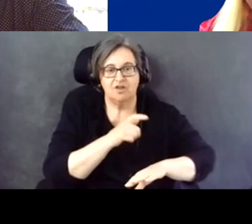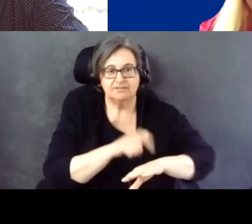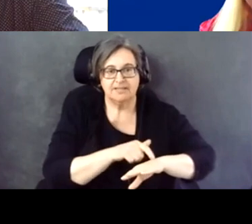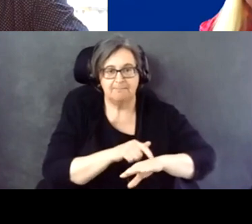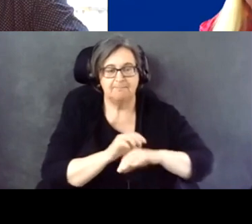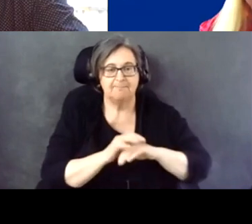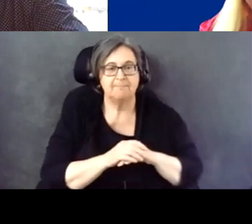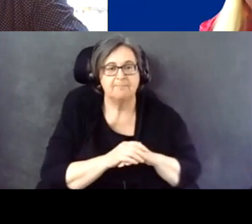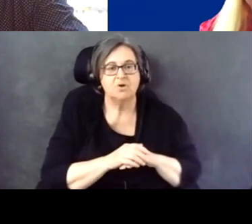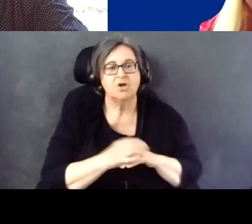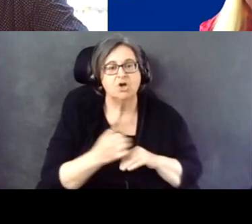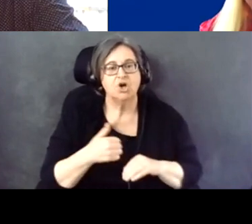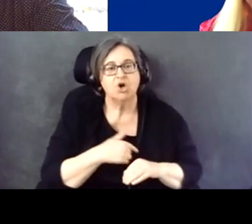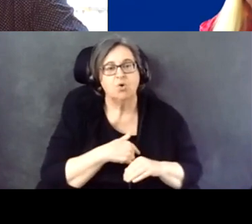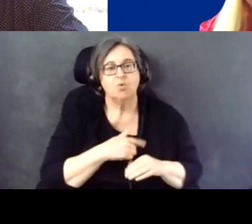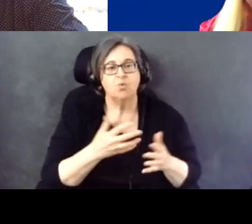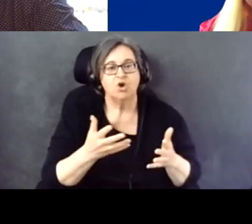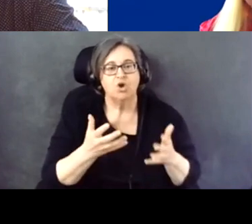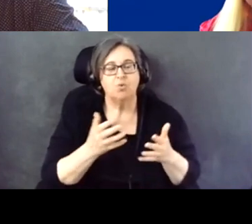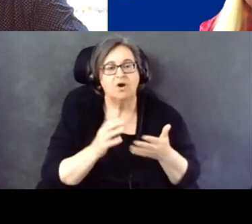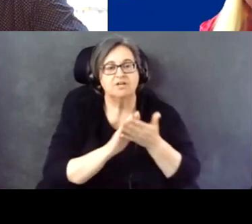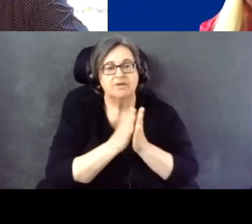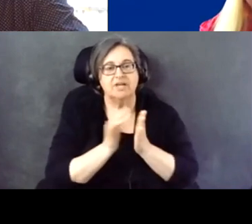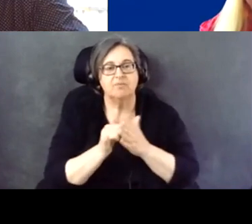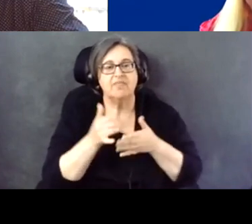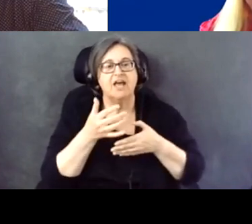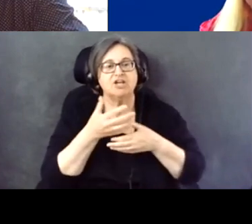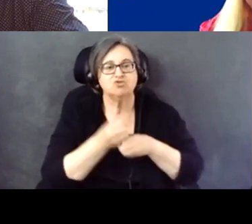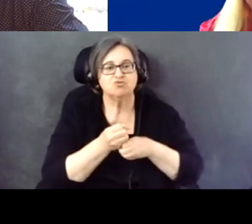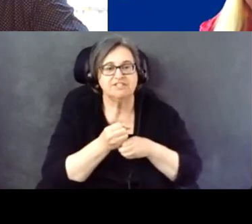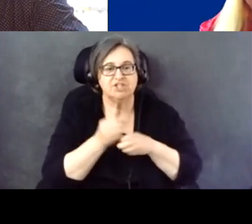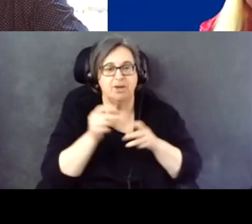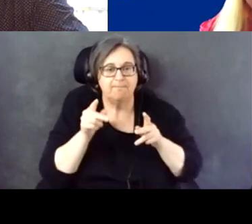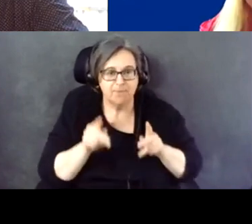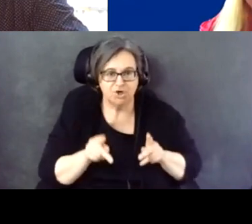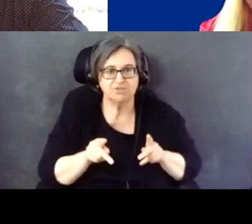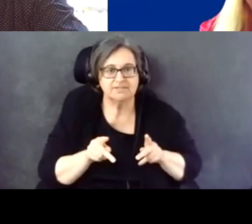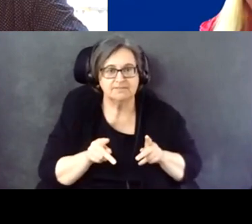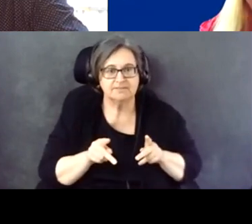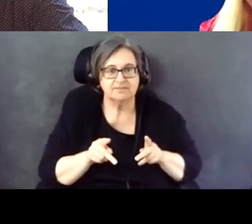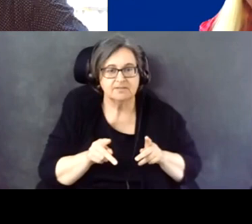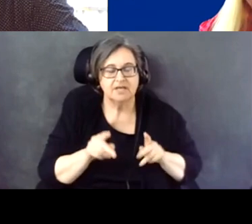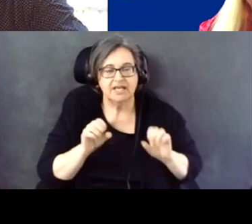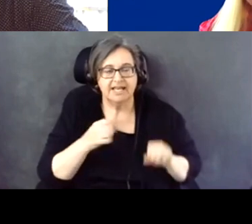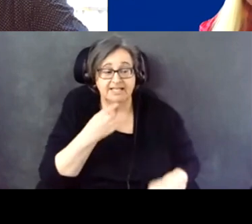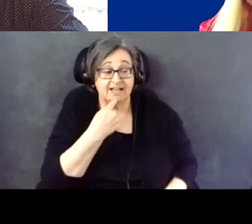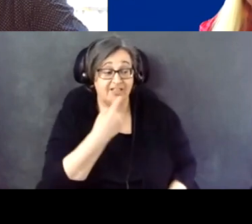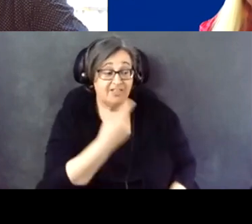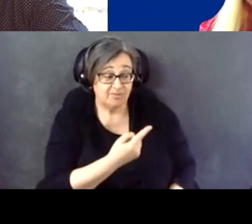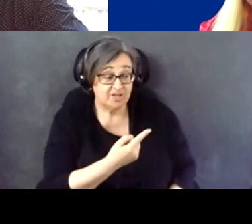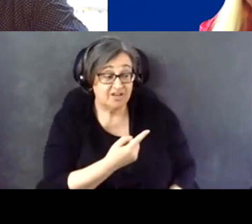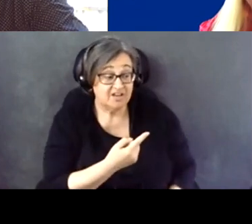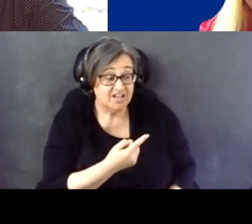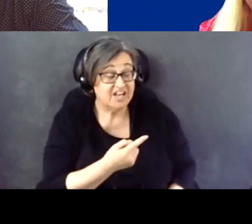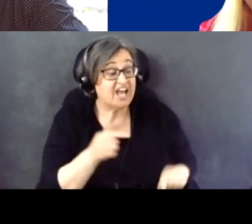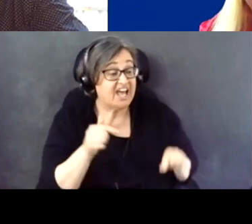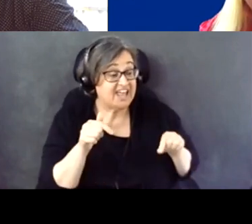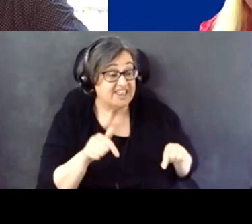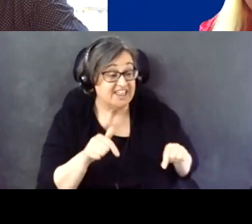And we do want to be that trusted person that can say to them, this is my issue.